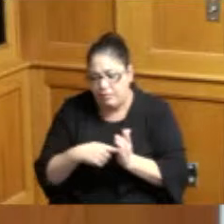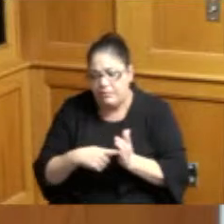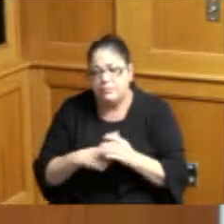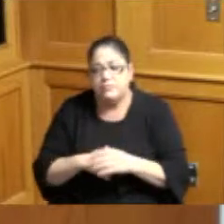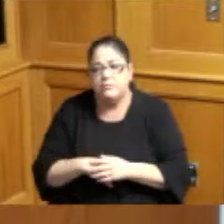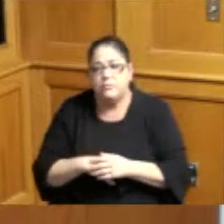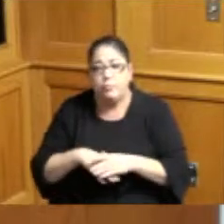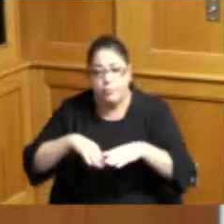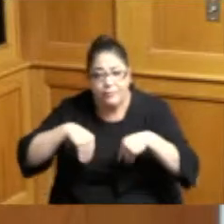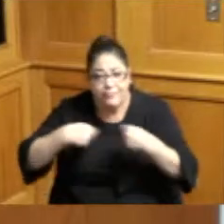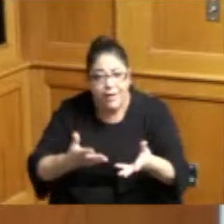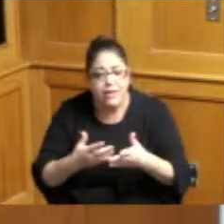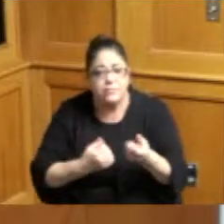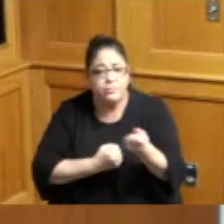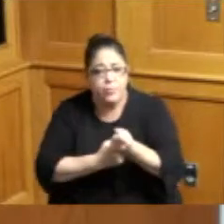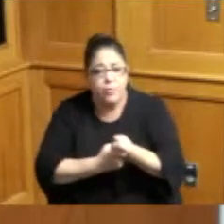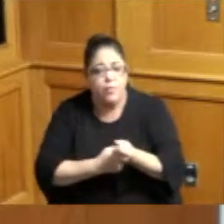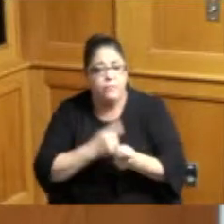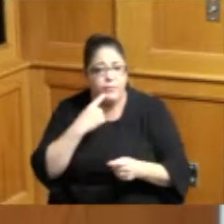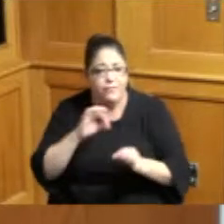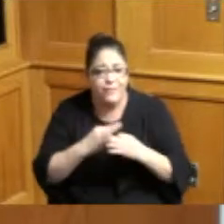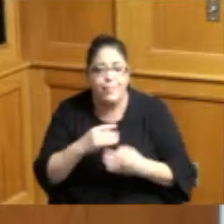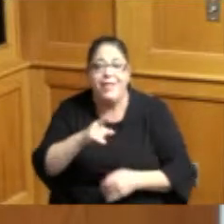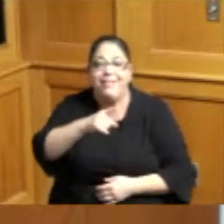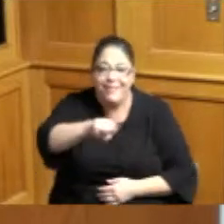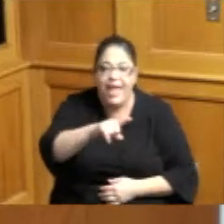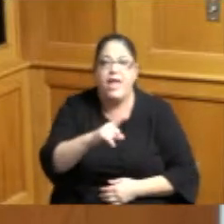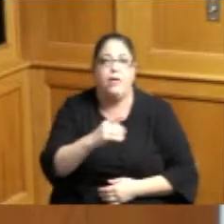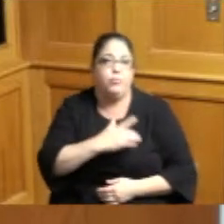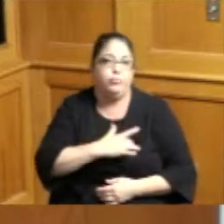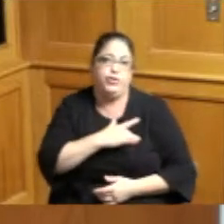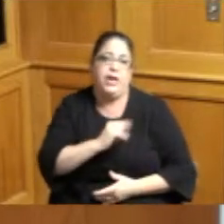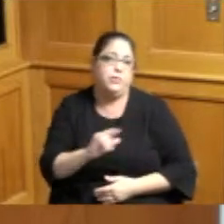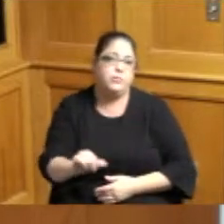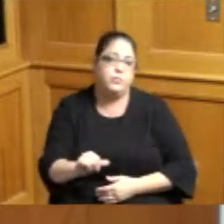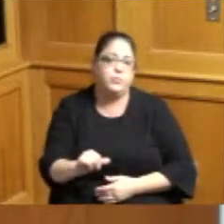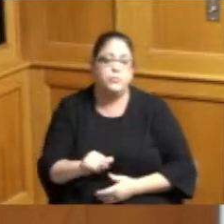to these families and as I talk to them they appreciate them so I thank you all thank you